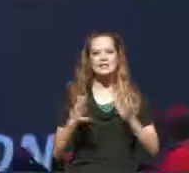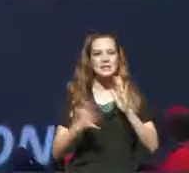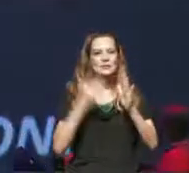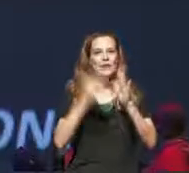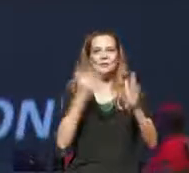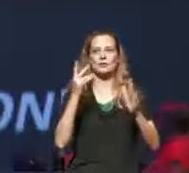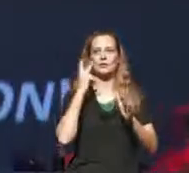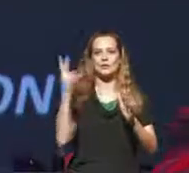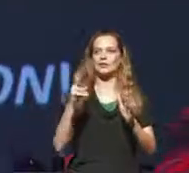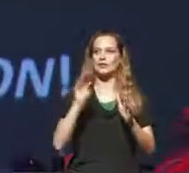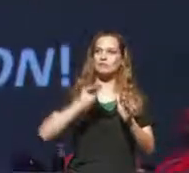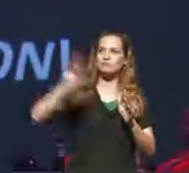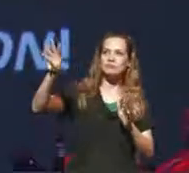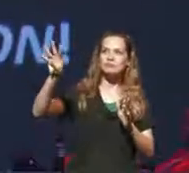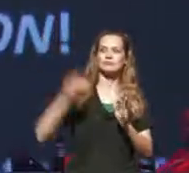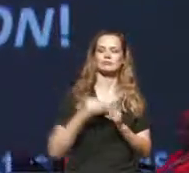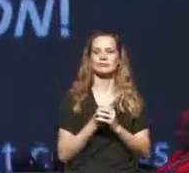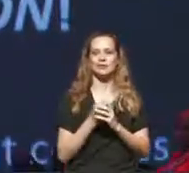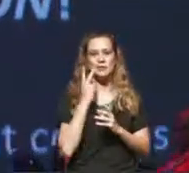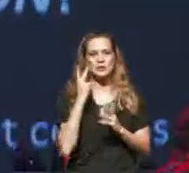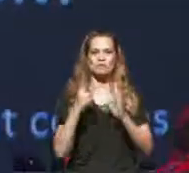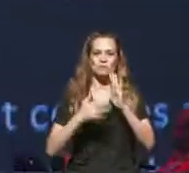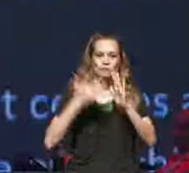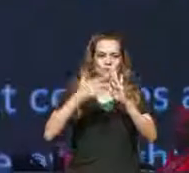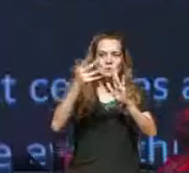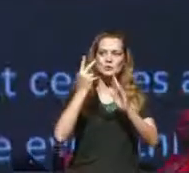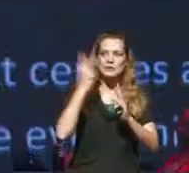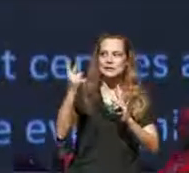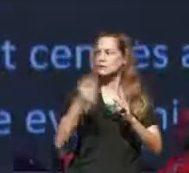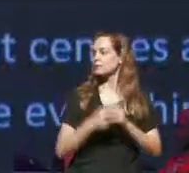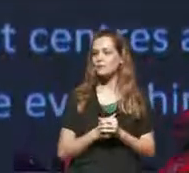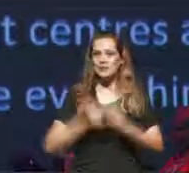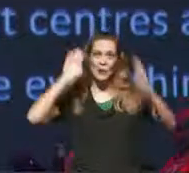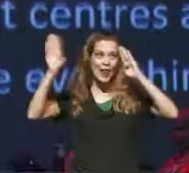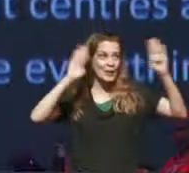on the live screen on the sides side screens. So hello to everyone who is on